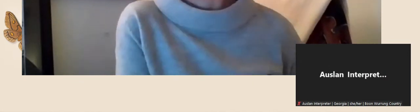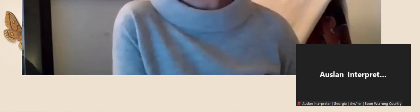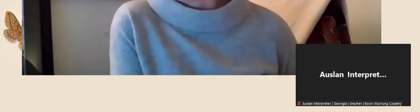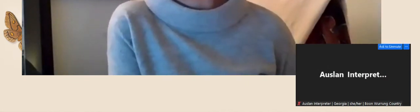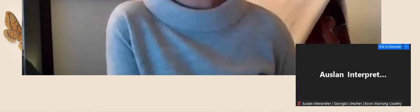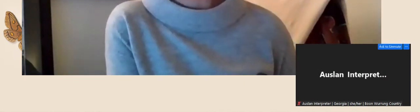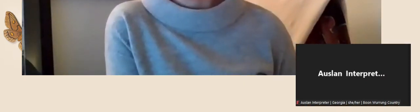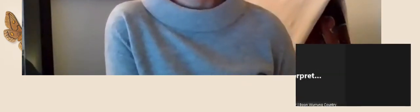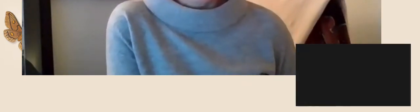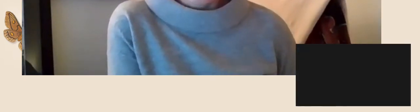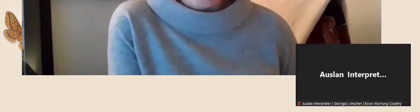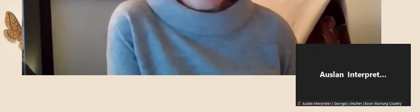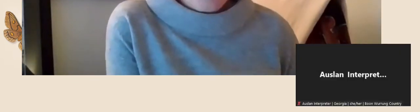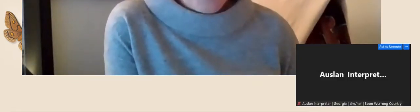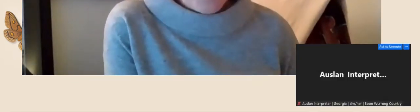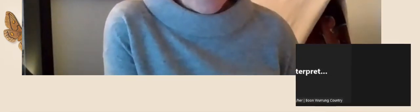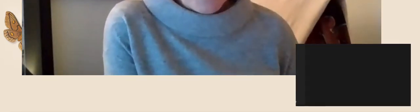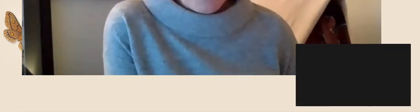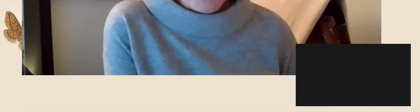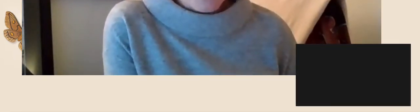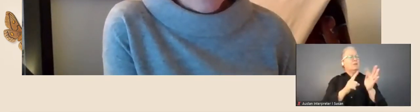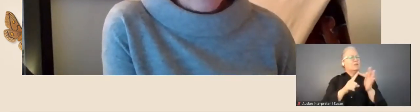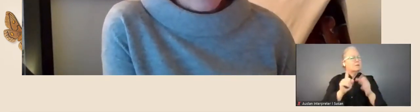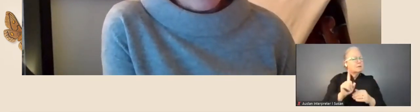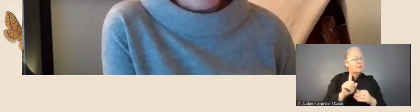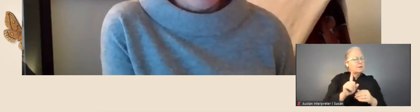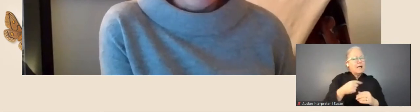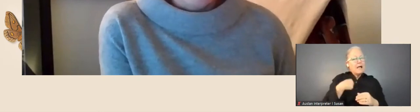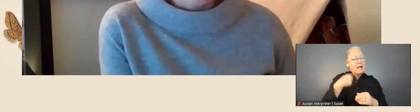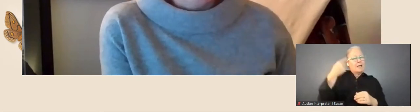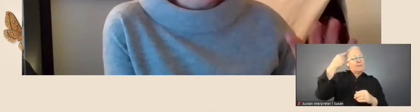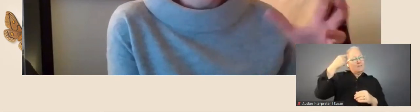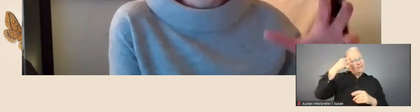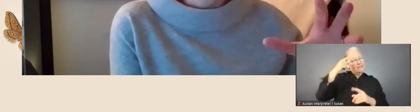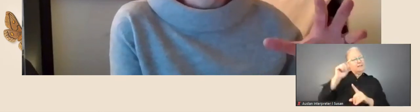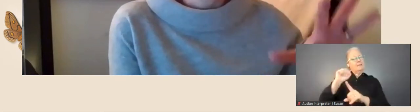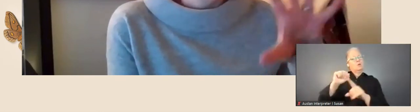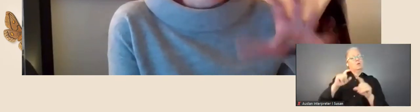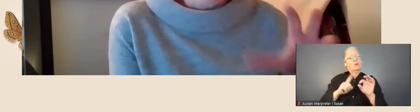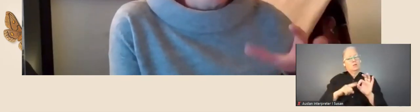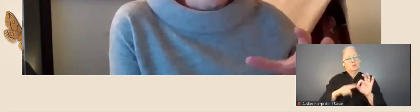Now, I think that what this question is asking is around, compared to a volume